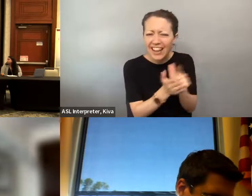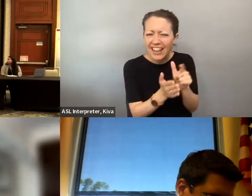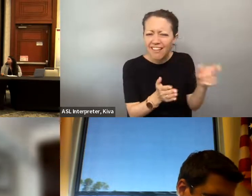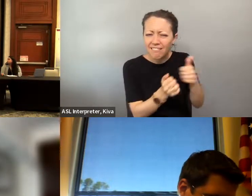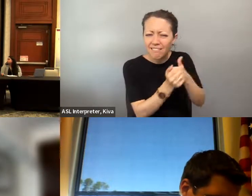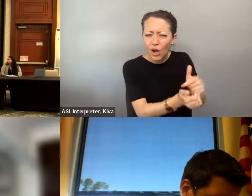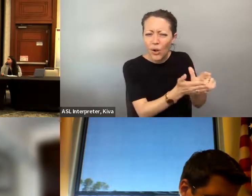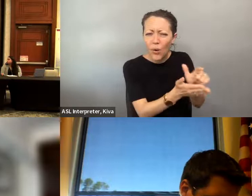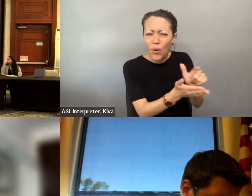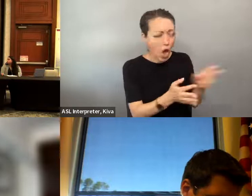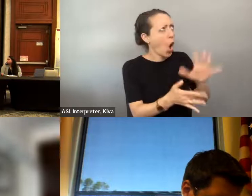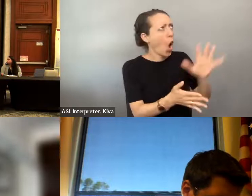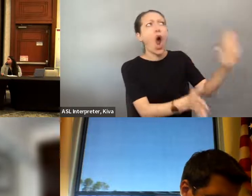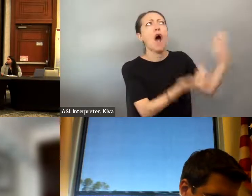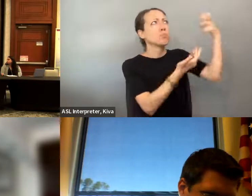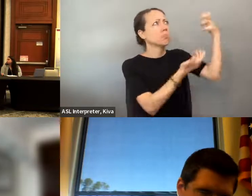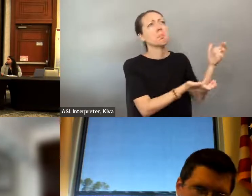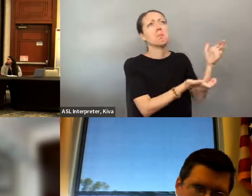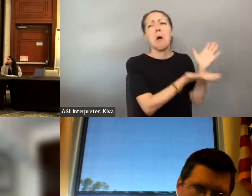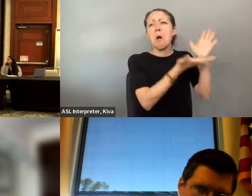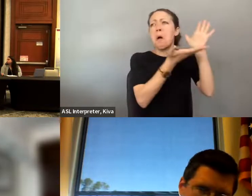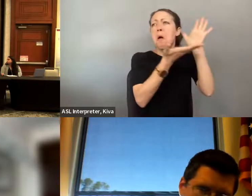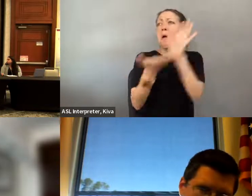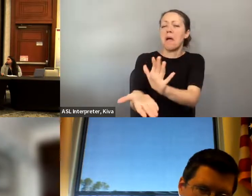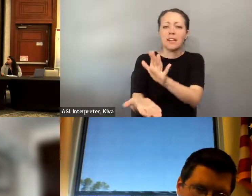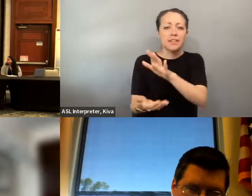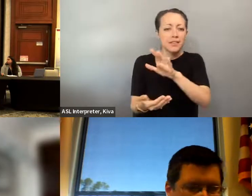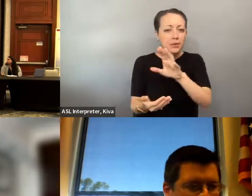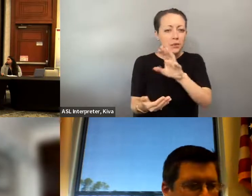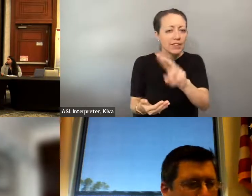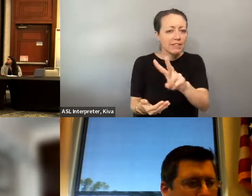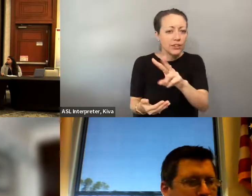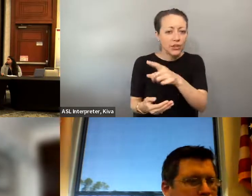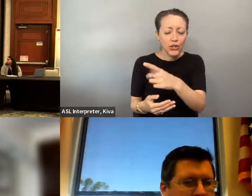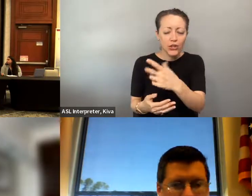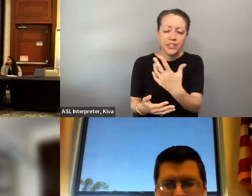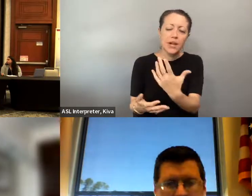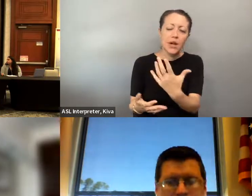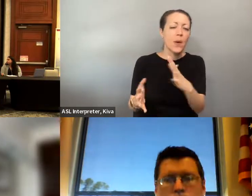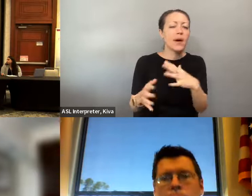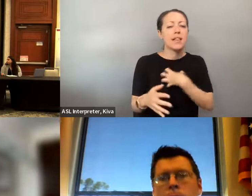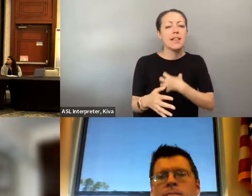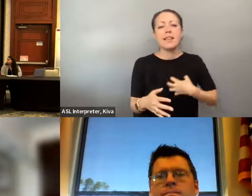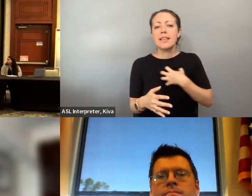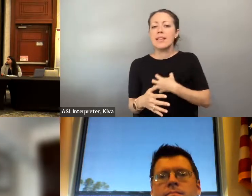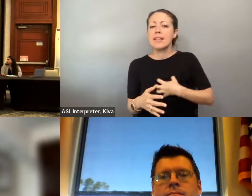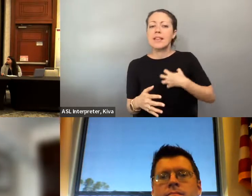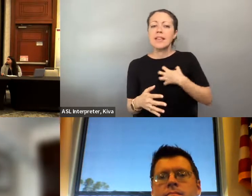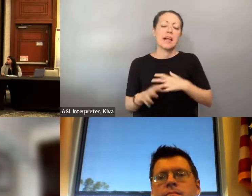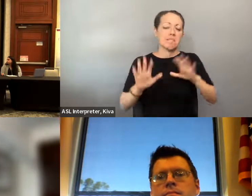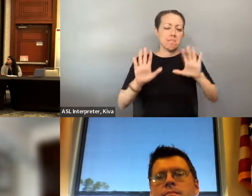vineyard. So it's -- I just want to highlight that for me, this is a very dangers time for our democracy and a